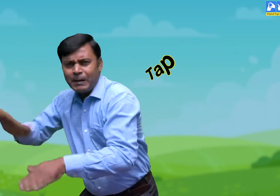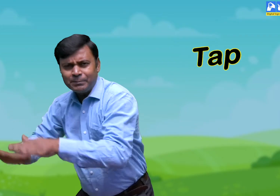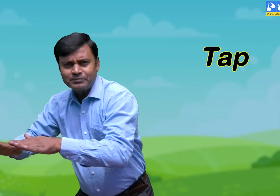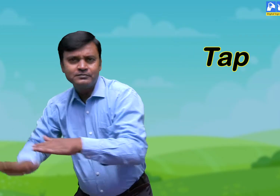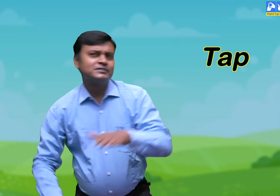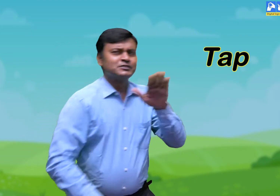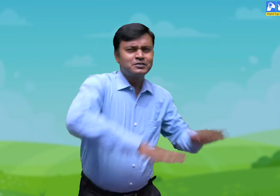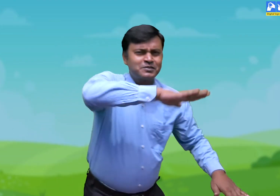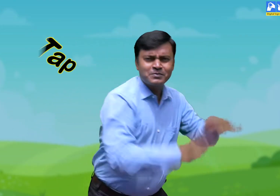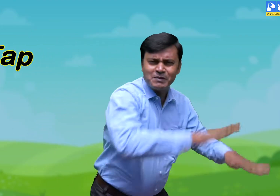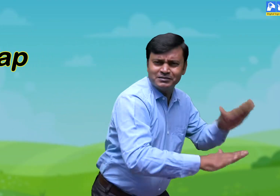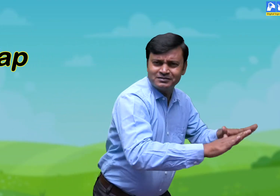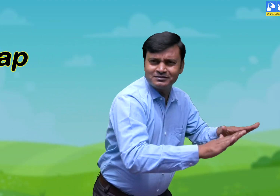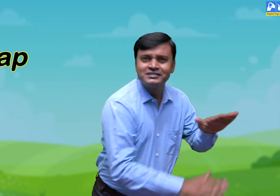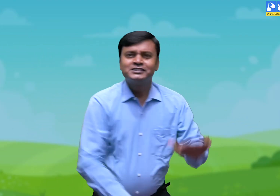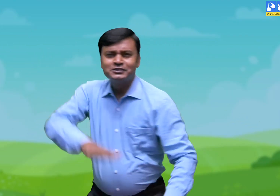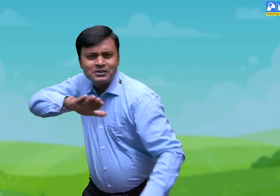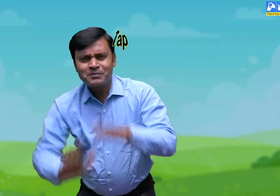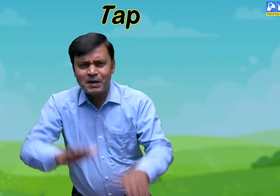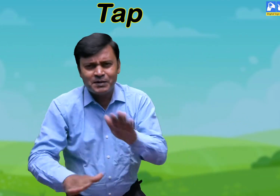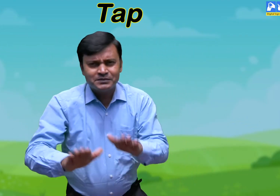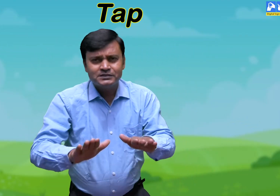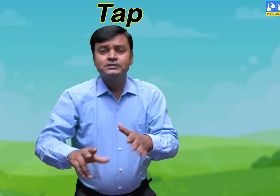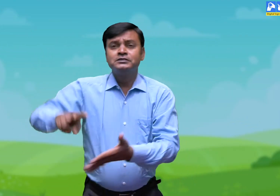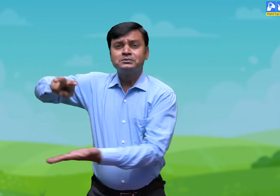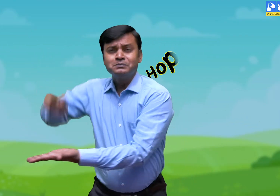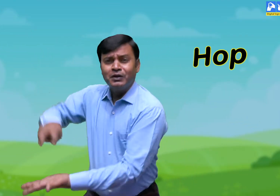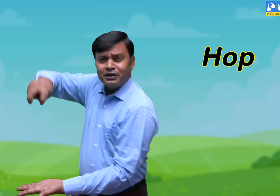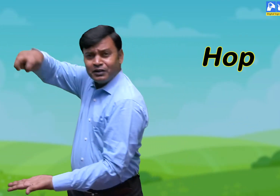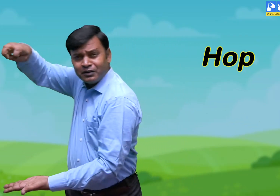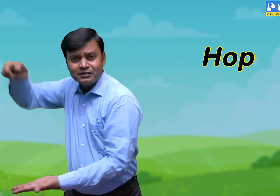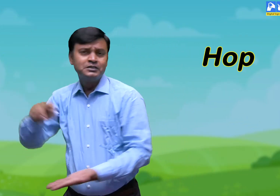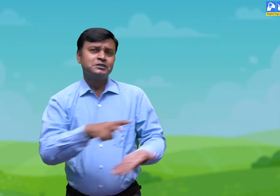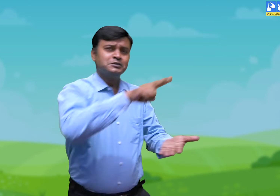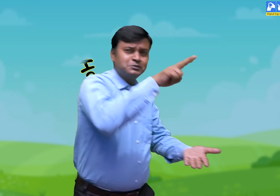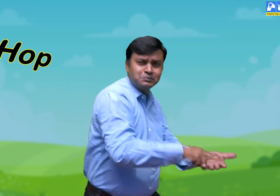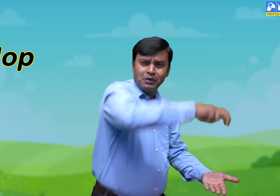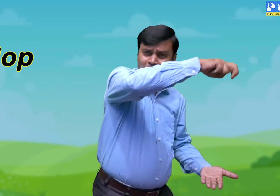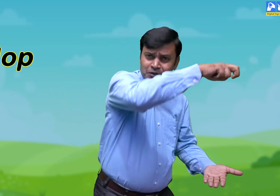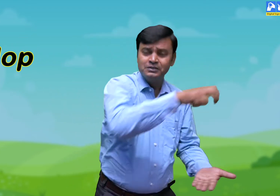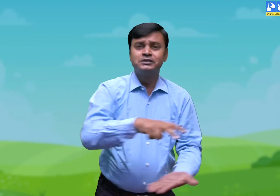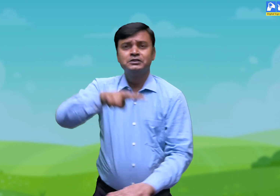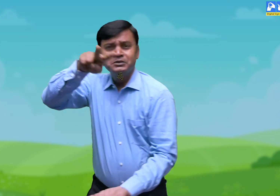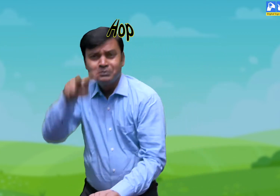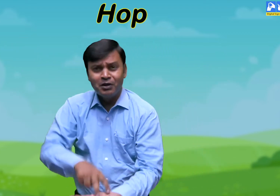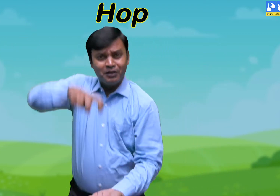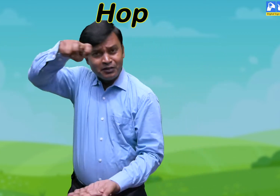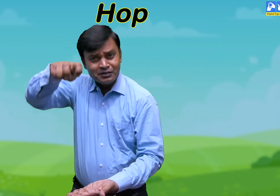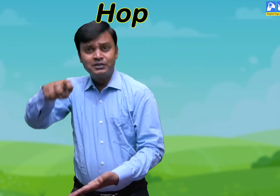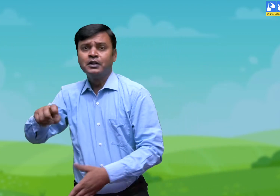Tap, Tap, Tap Hop, Hop, Hop